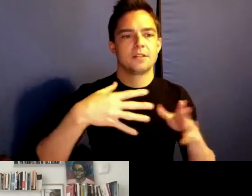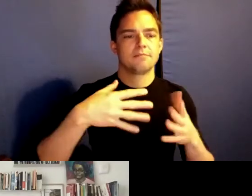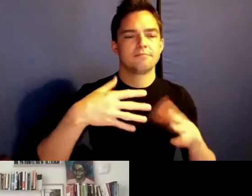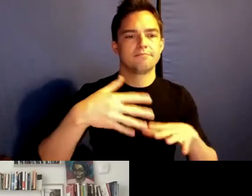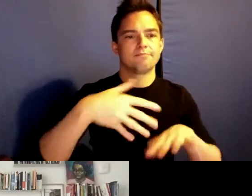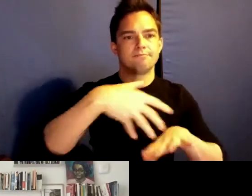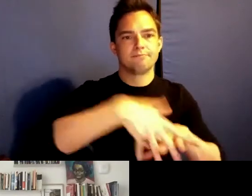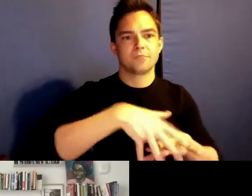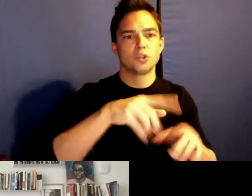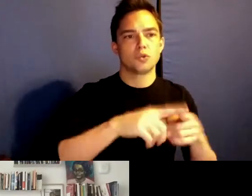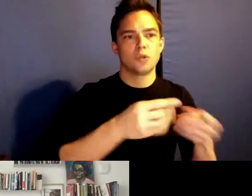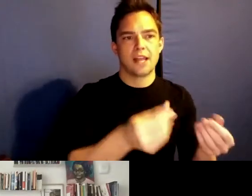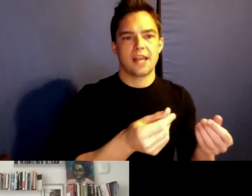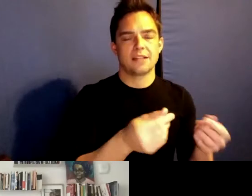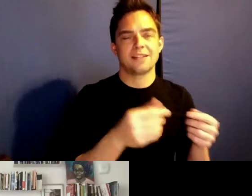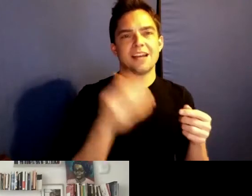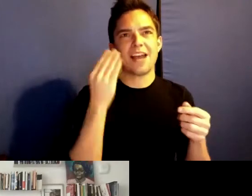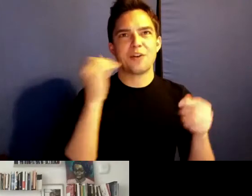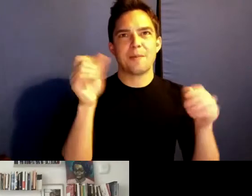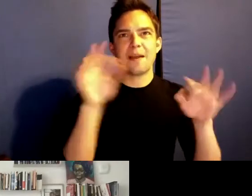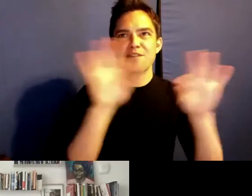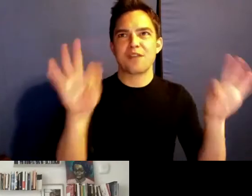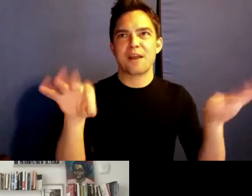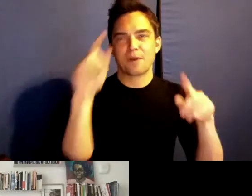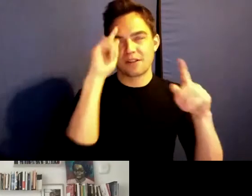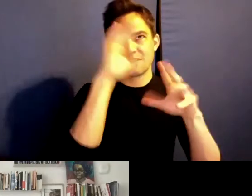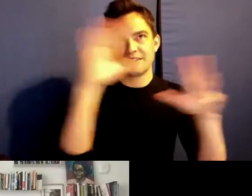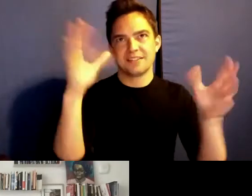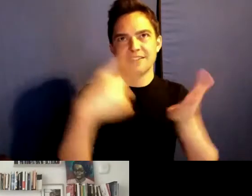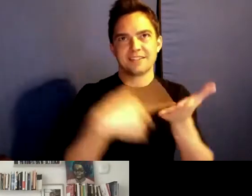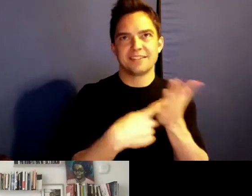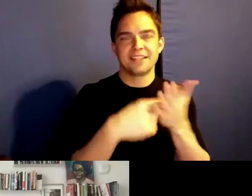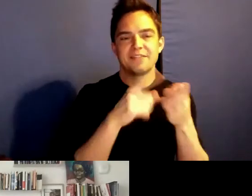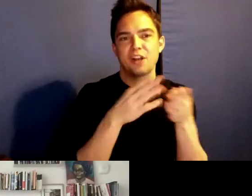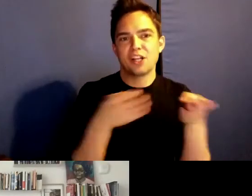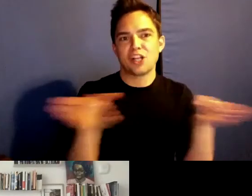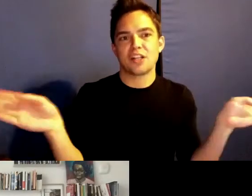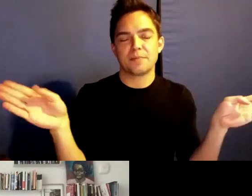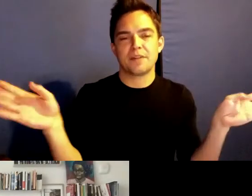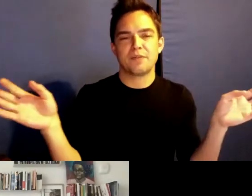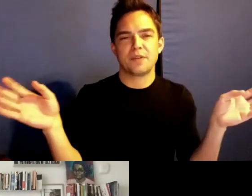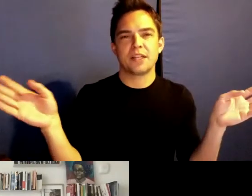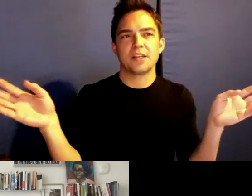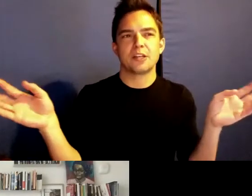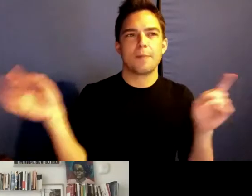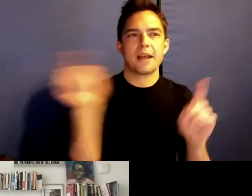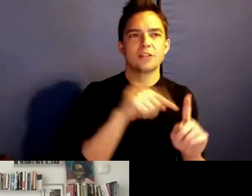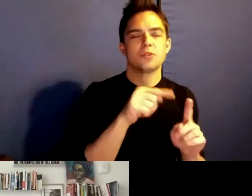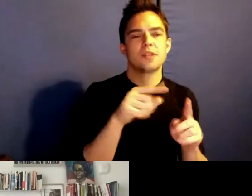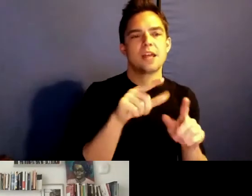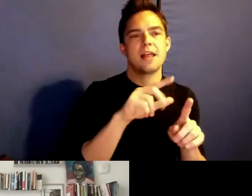quite large, but I think if we could return through the lens of inheritance, maybe we